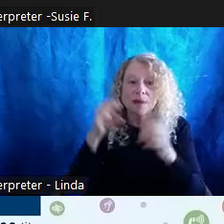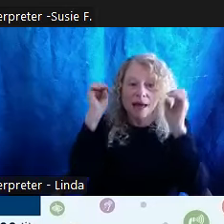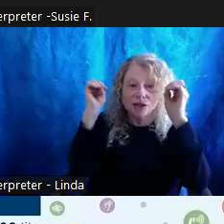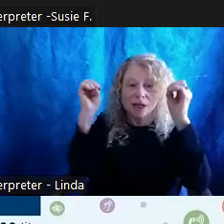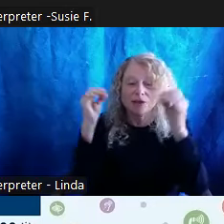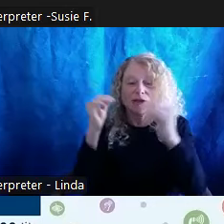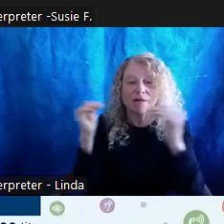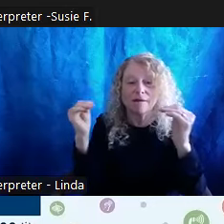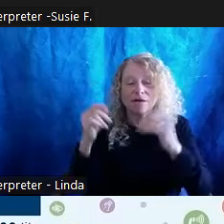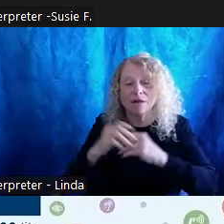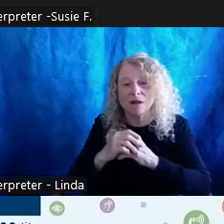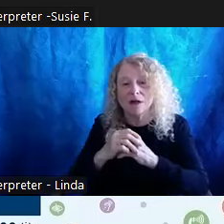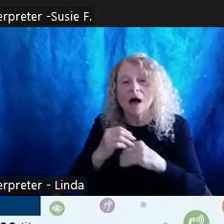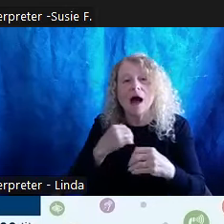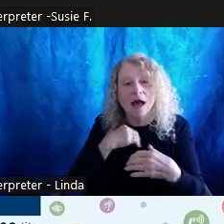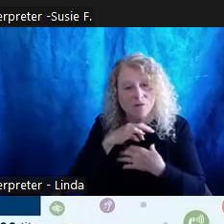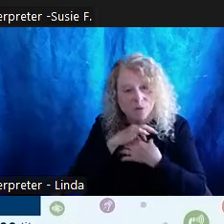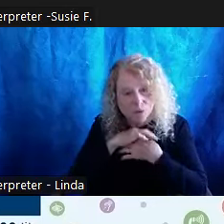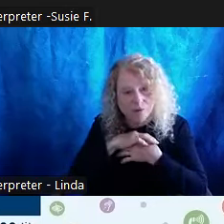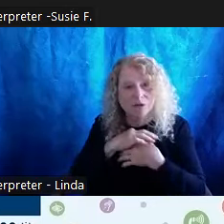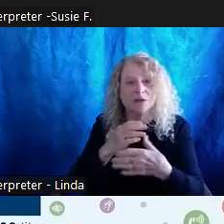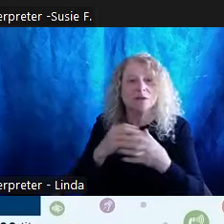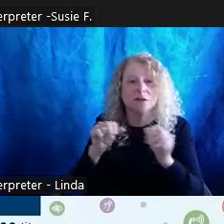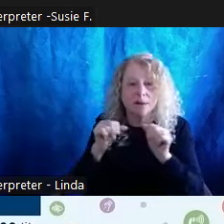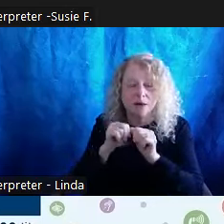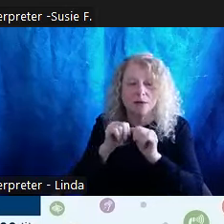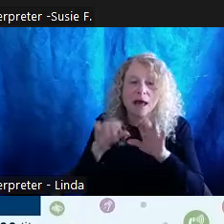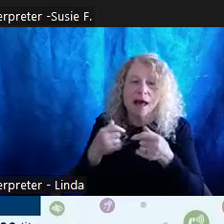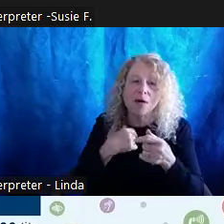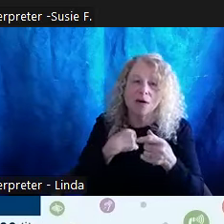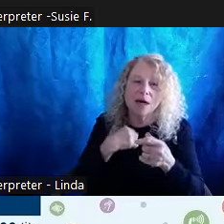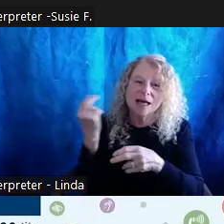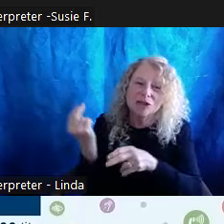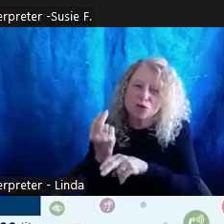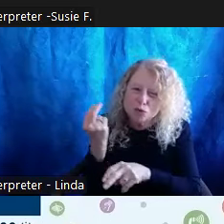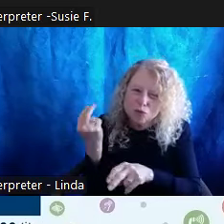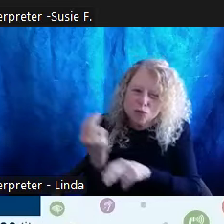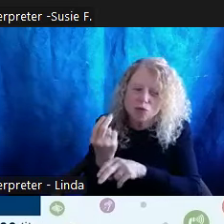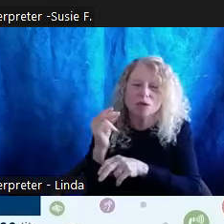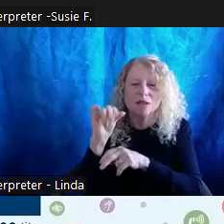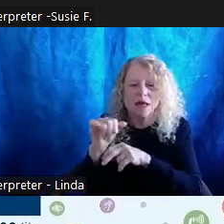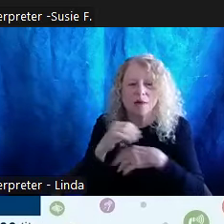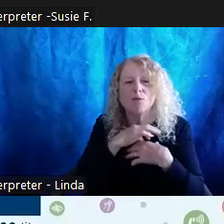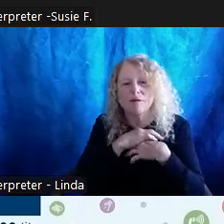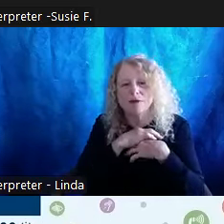I know that I have privileges in certain areas. And how can I leverage that privilege in spaces to be heard